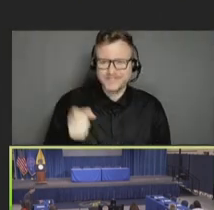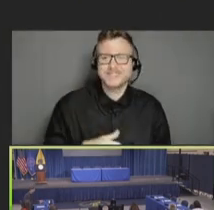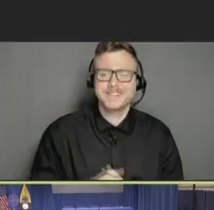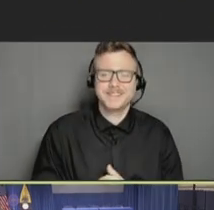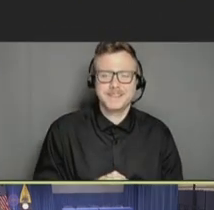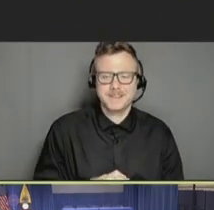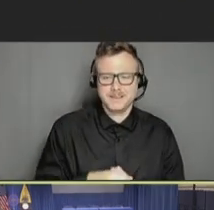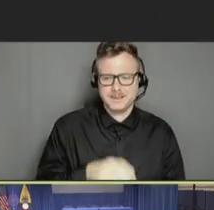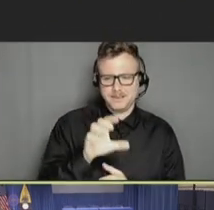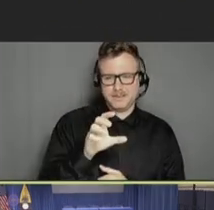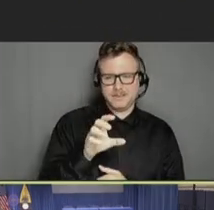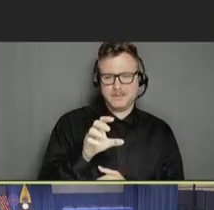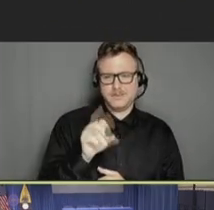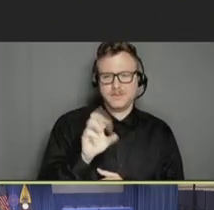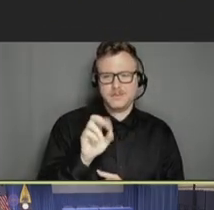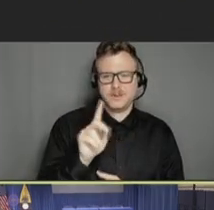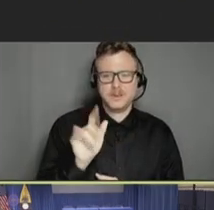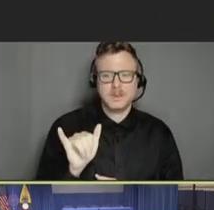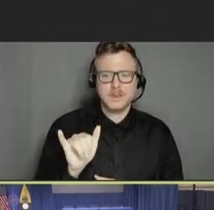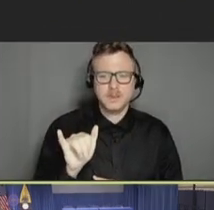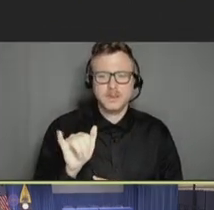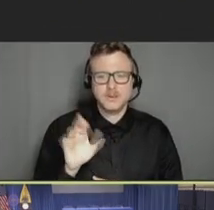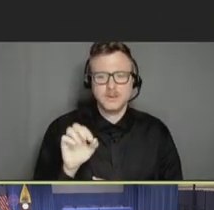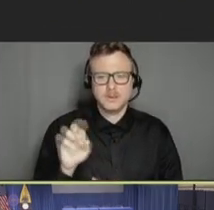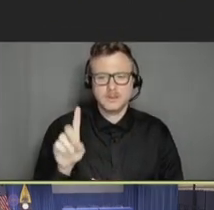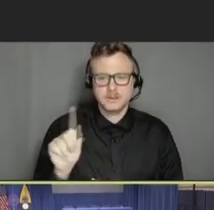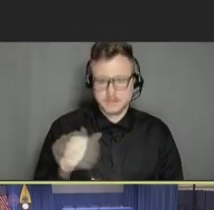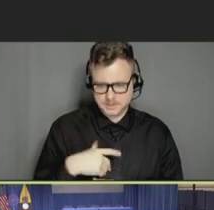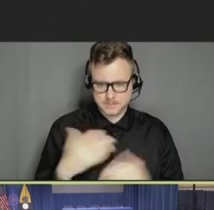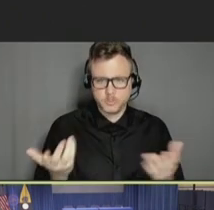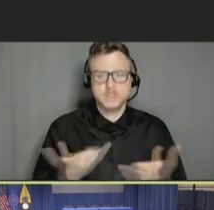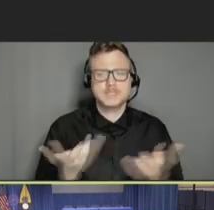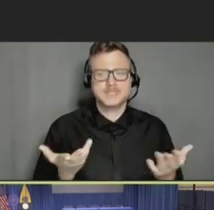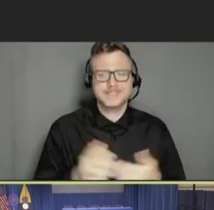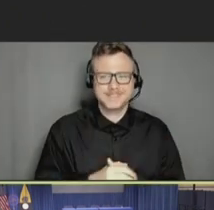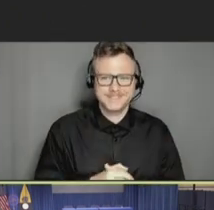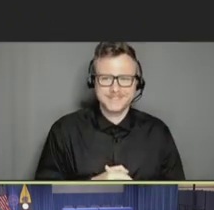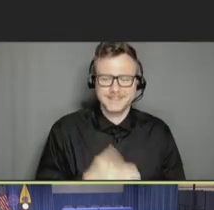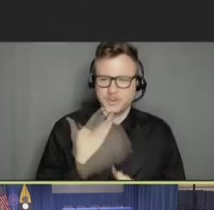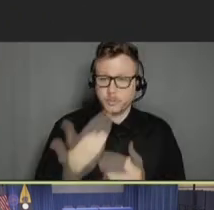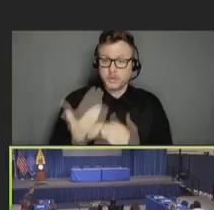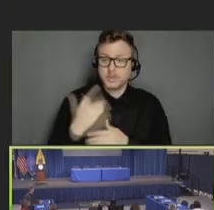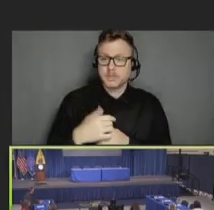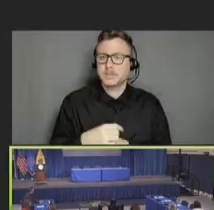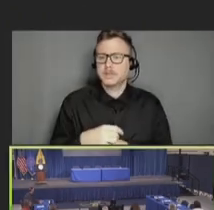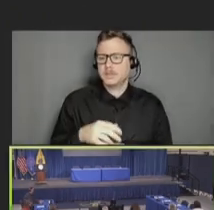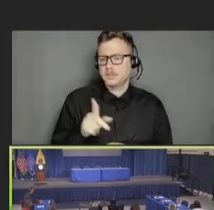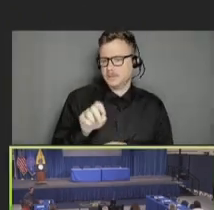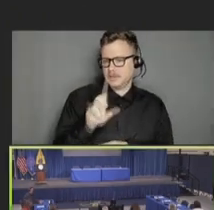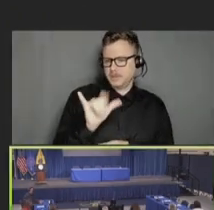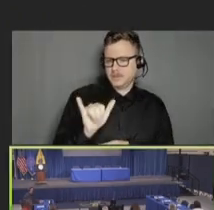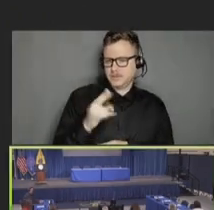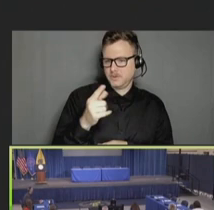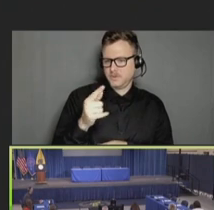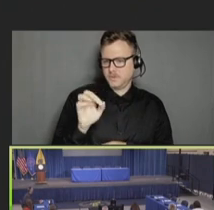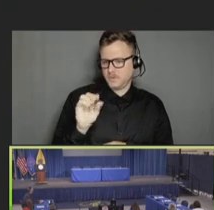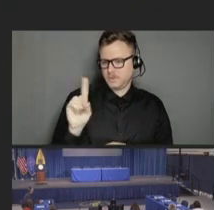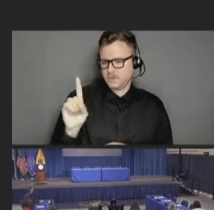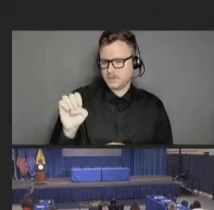Courtnay Londo: Present. Ann Aikin: Good morning. Kelly Goode? Kelly Goode: Here. Good morning.